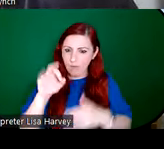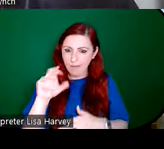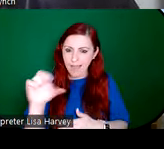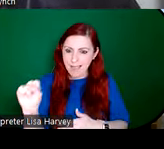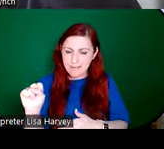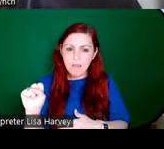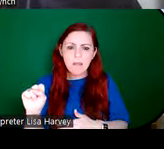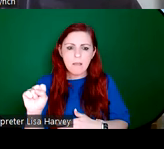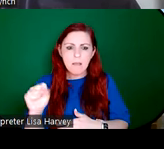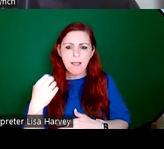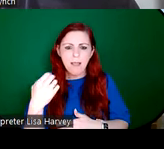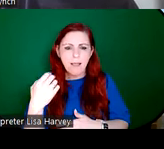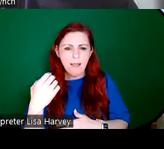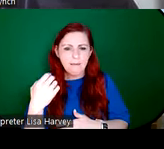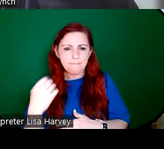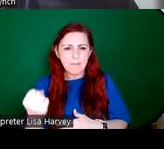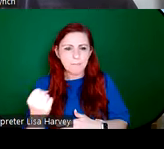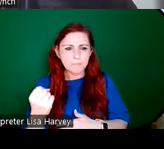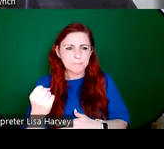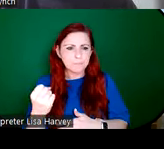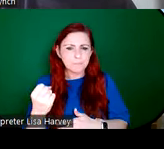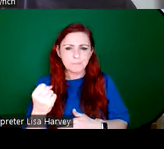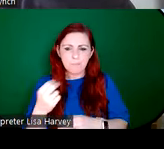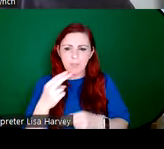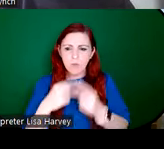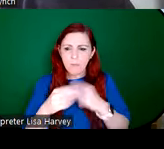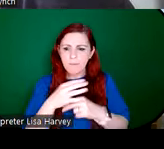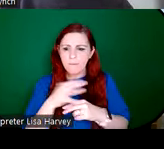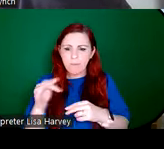it has its origins in quite a kind of obscure story, this ancient Irish